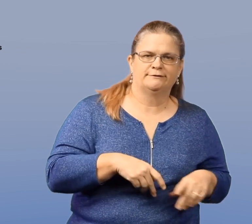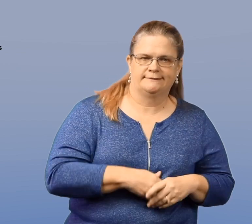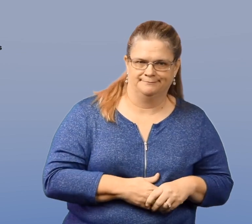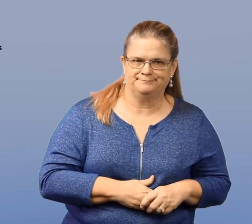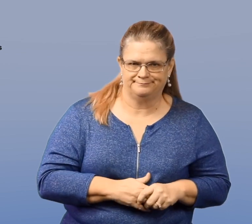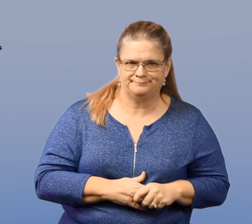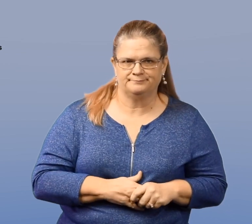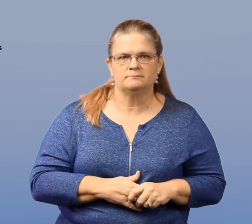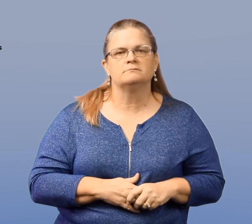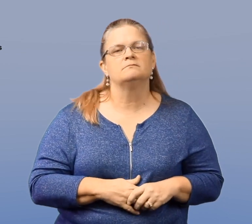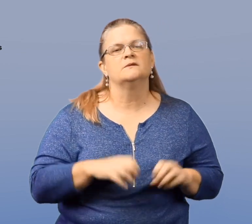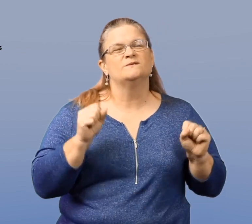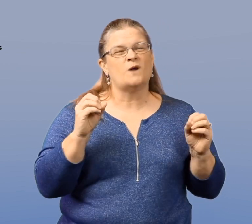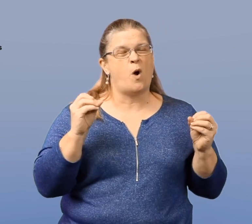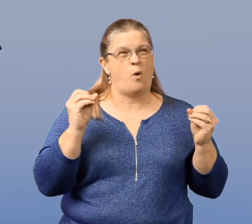versus their hearing counterparts.